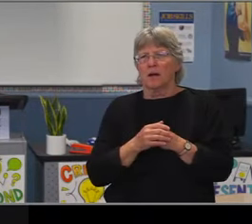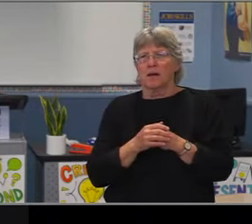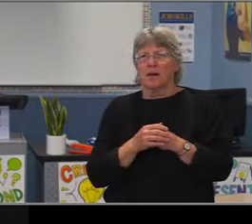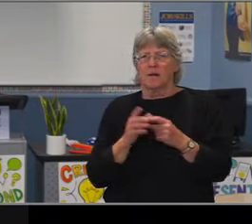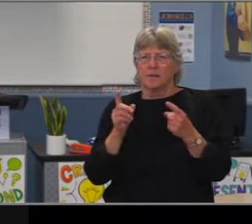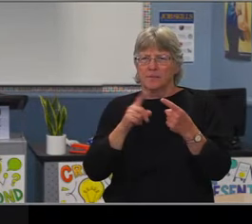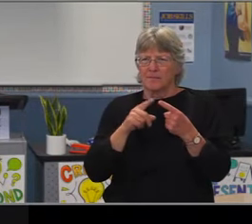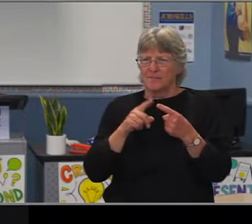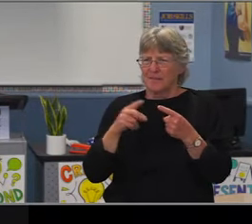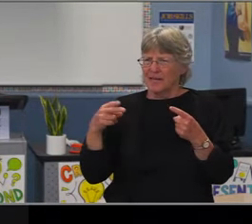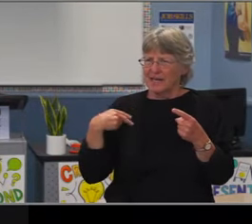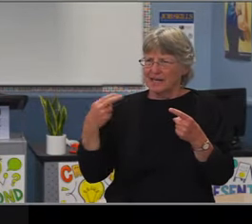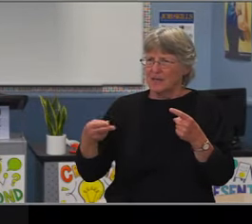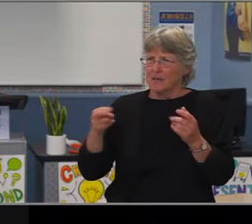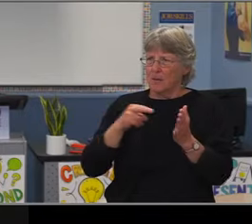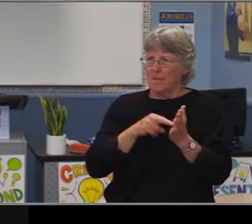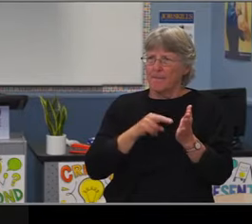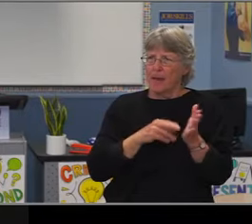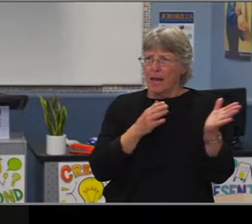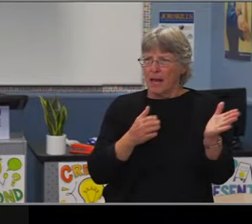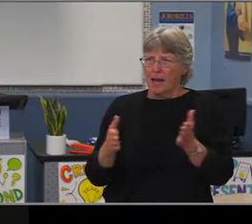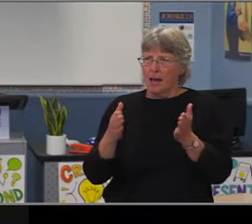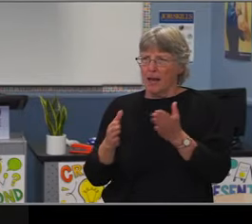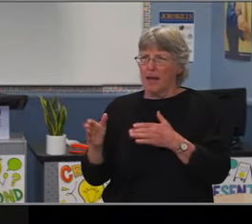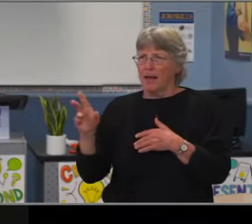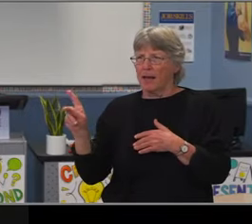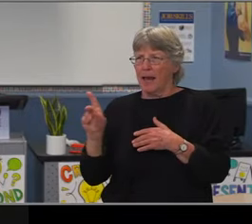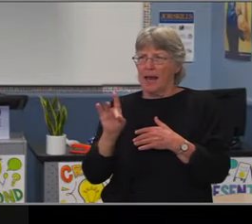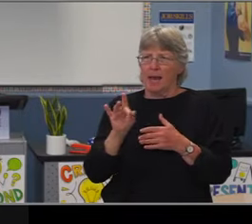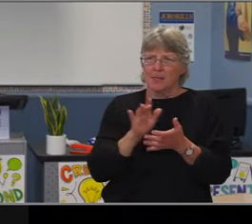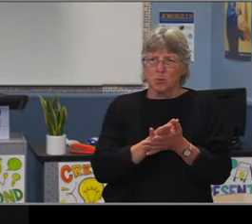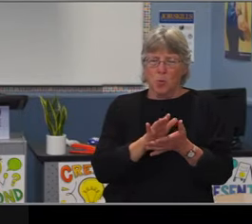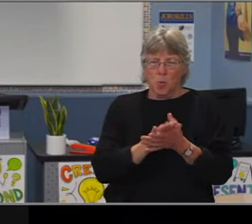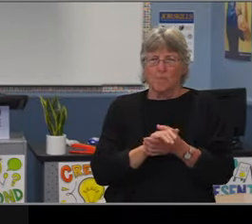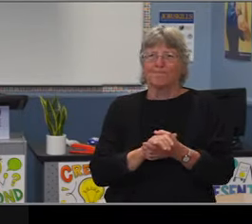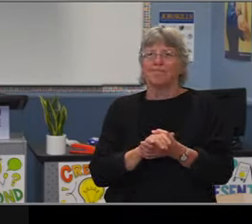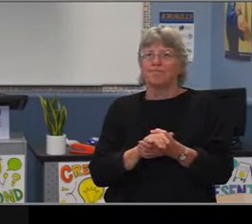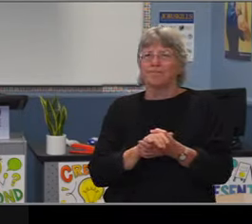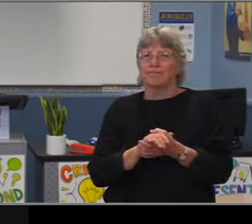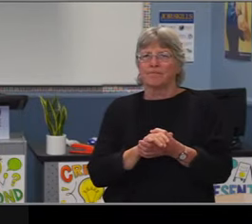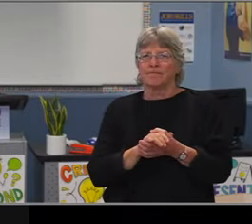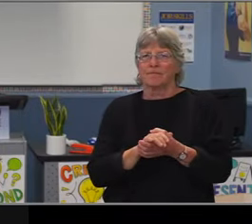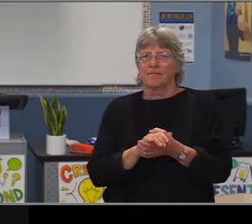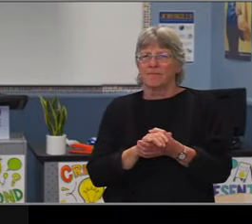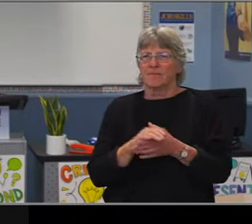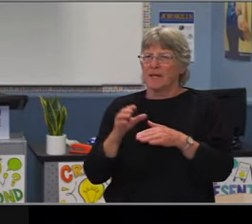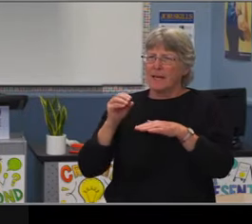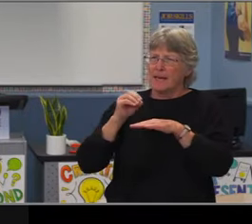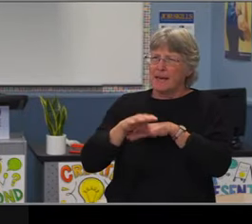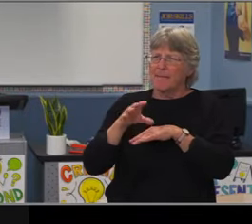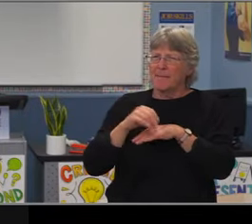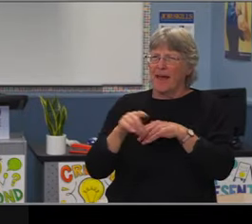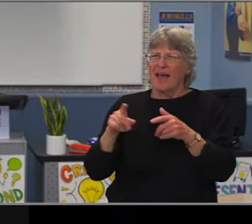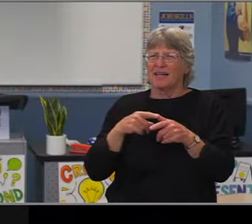where 60 to 70 students in sixth, seventh, and eighth grade, which essentially is two sections